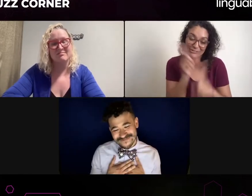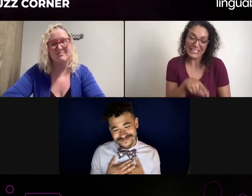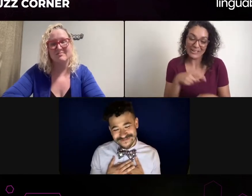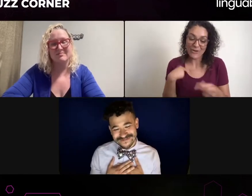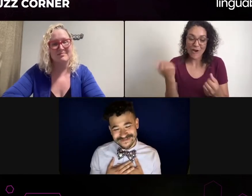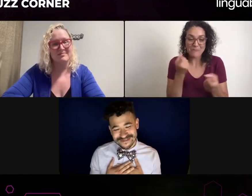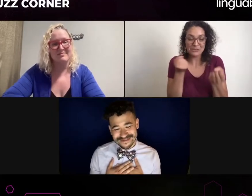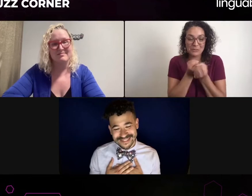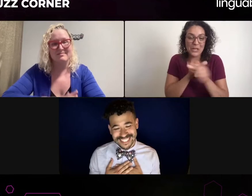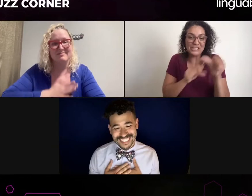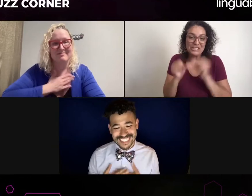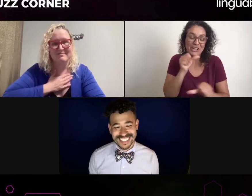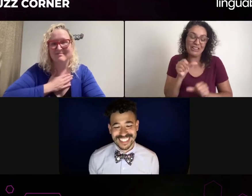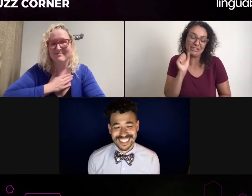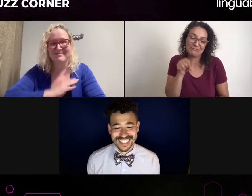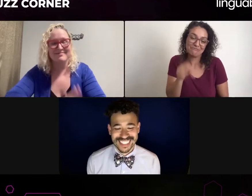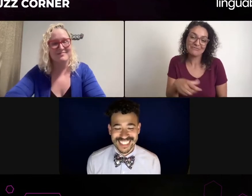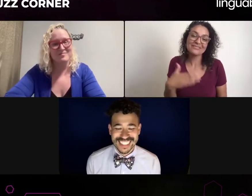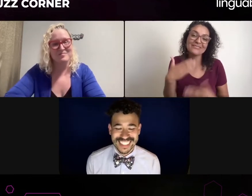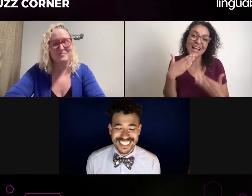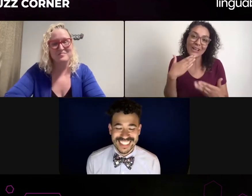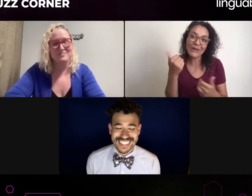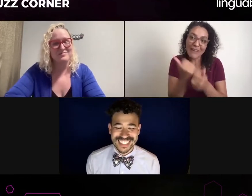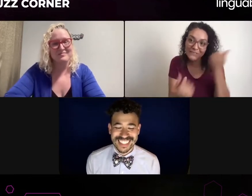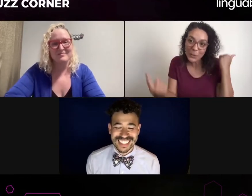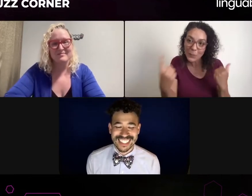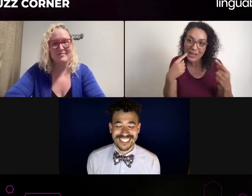Oh, yeah. Really, it was wonderful. I really enjoyed it.